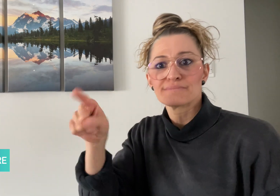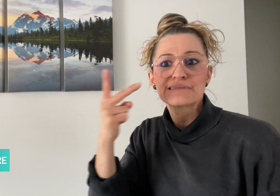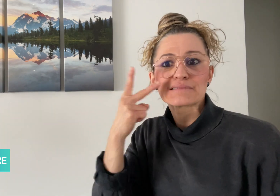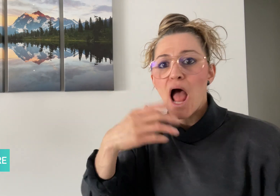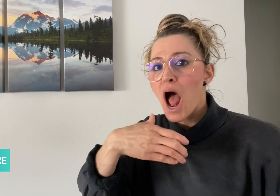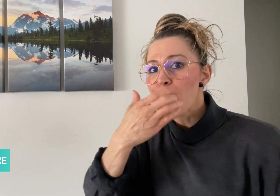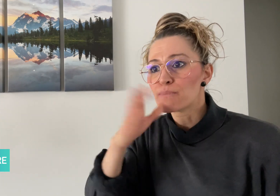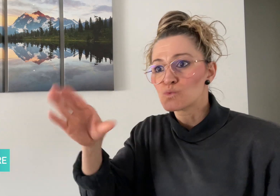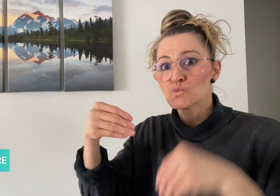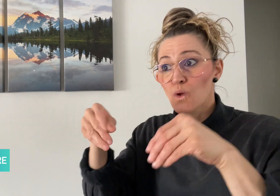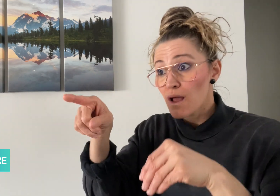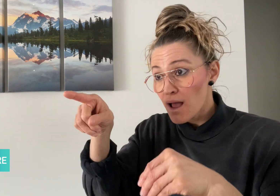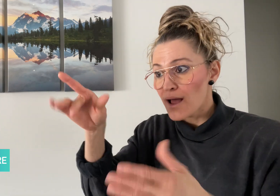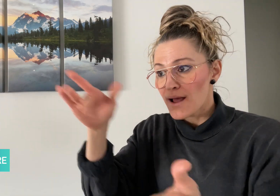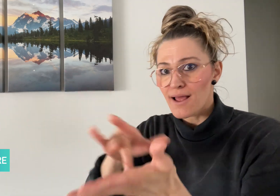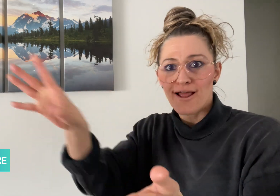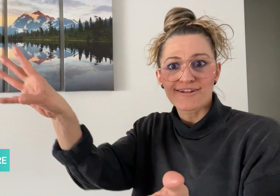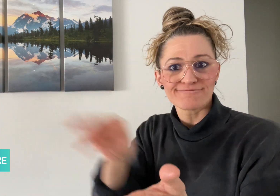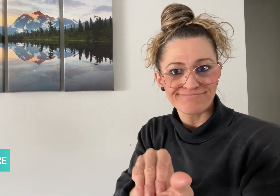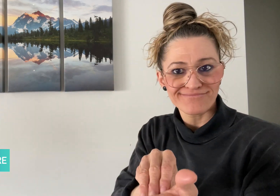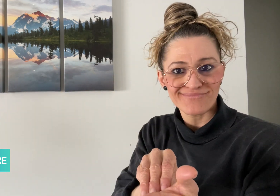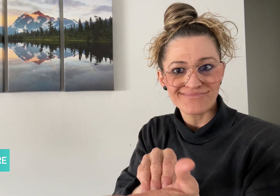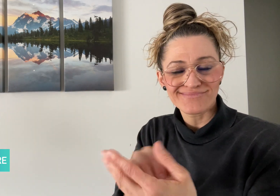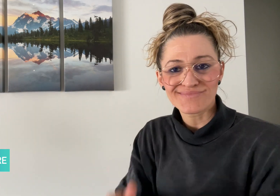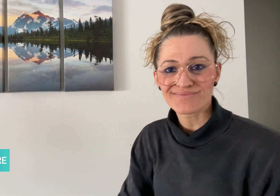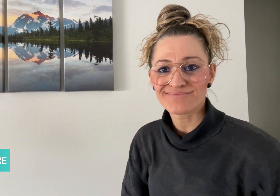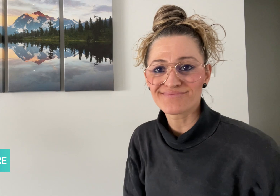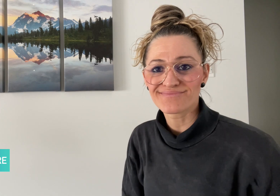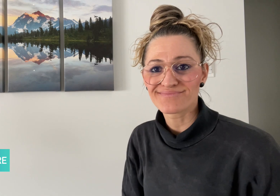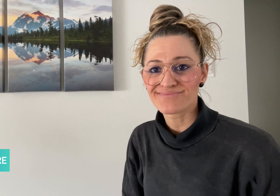be downloaded from the Apple Store.